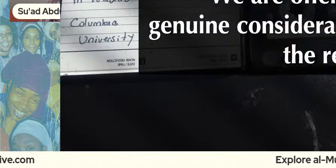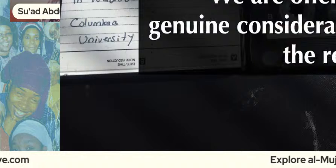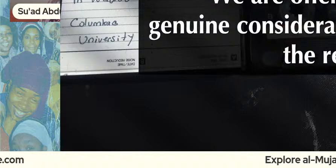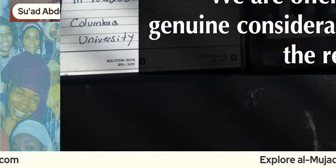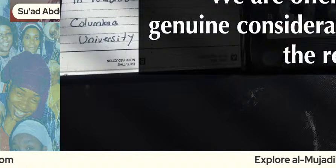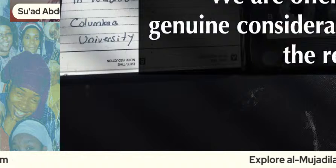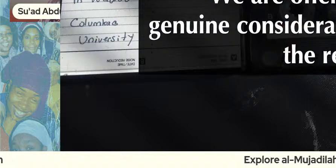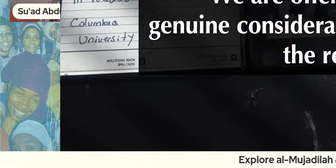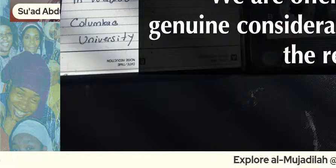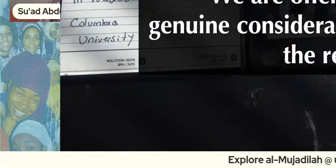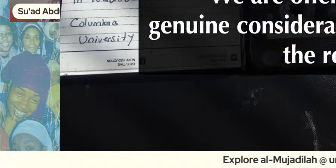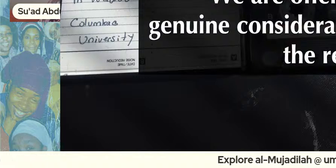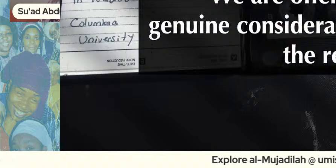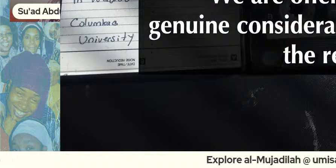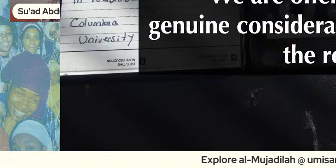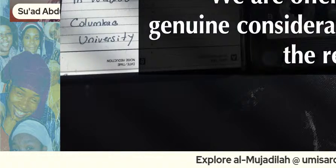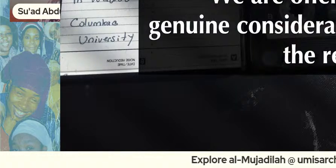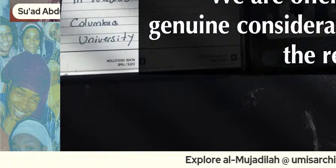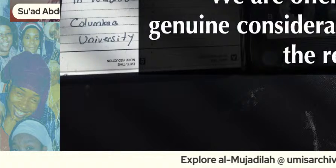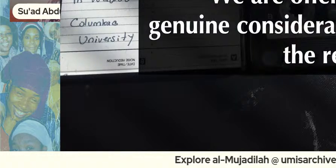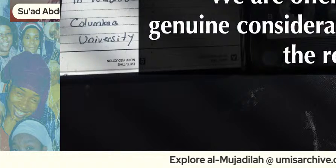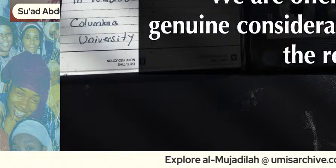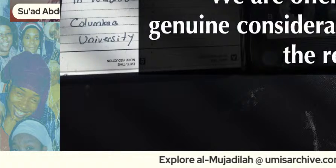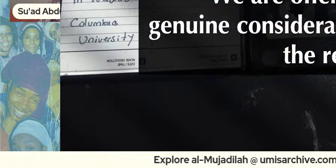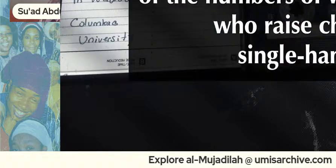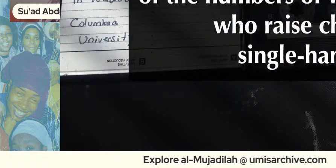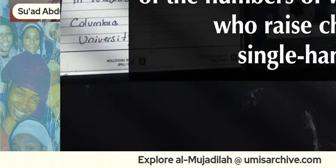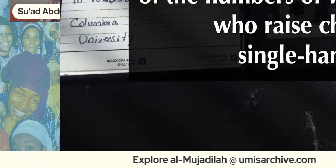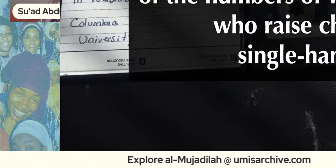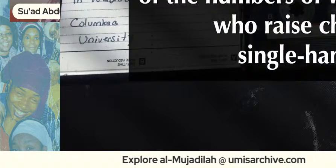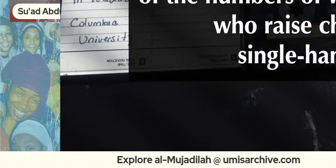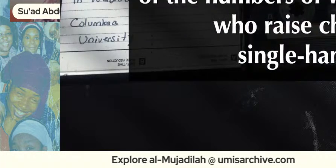offering no genuine consideration of the realities of the numbers of women who